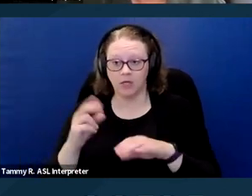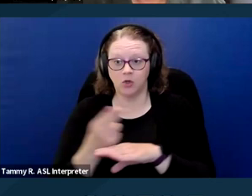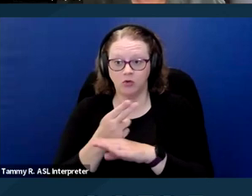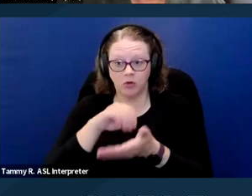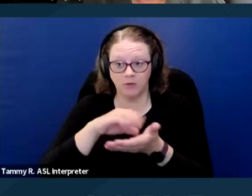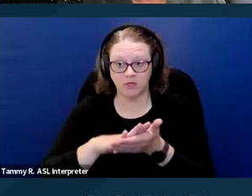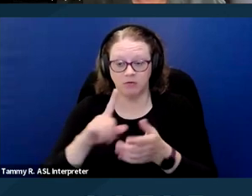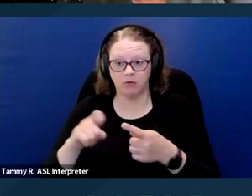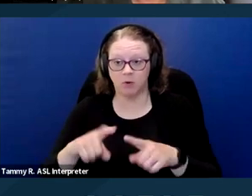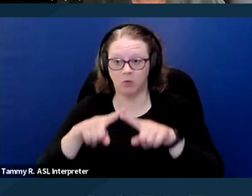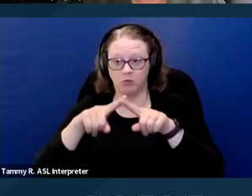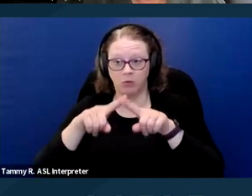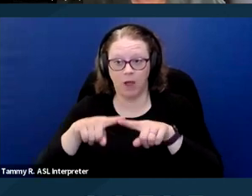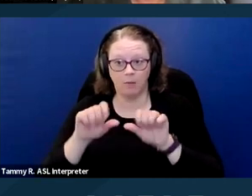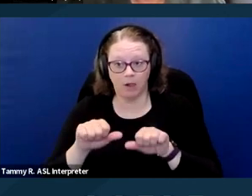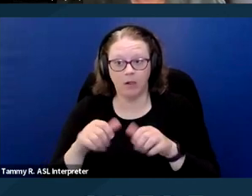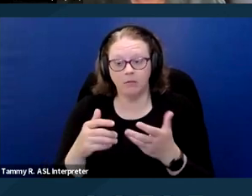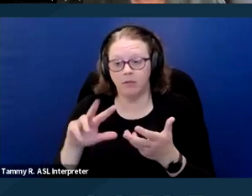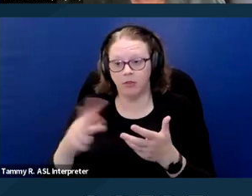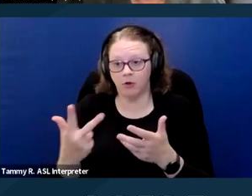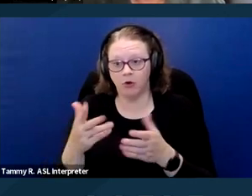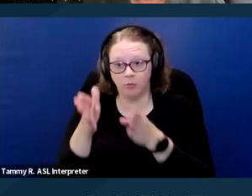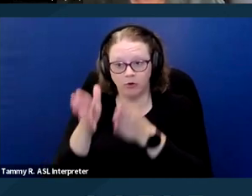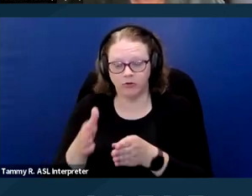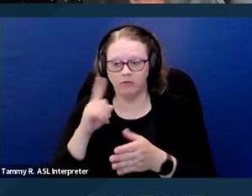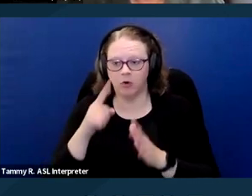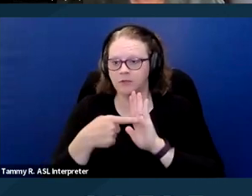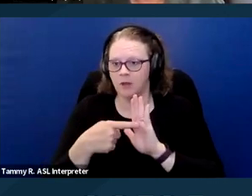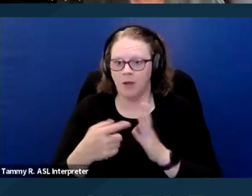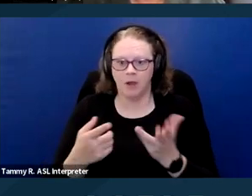such as a healthcare provider, therapist, social worker,